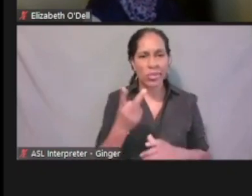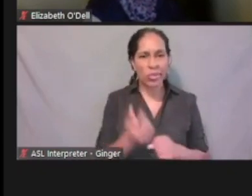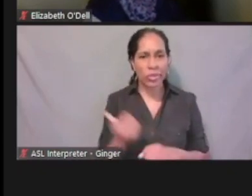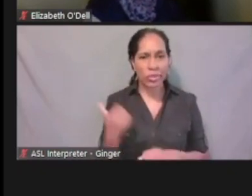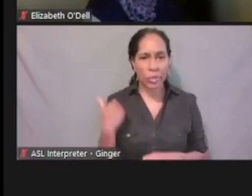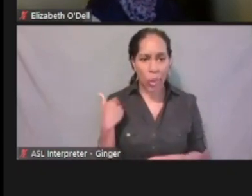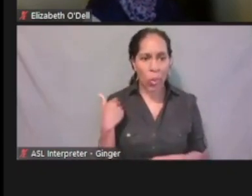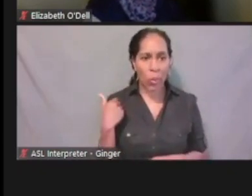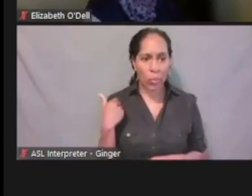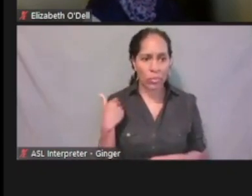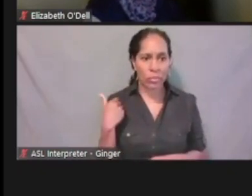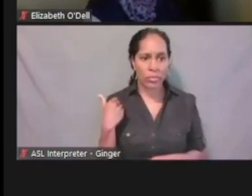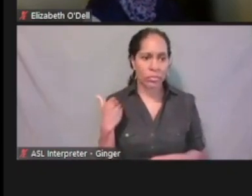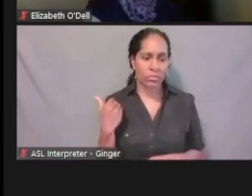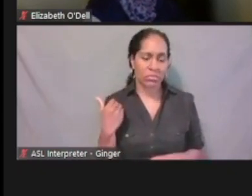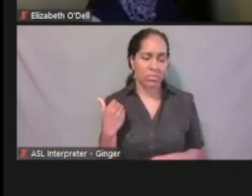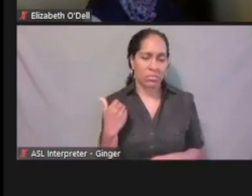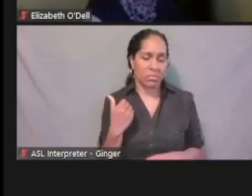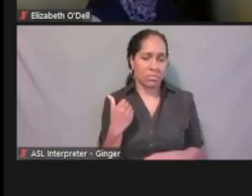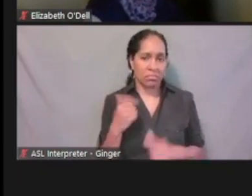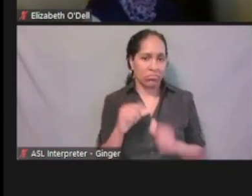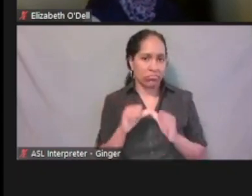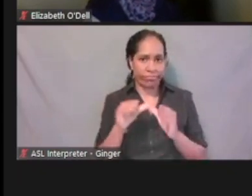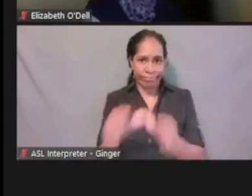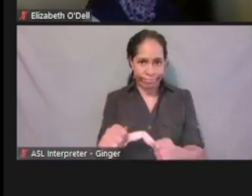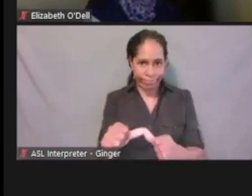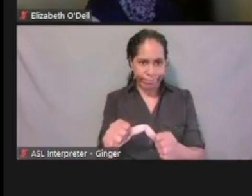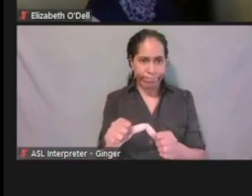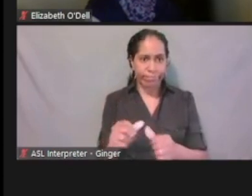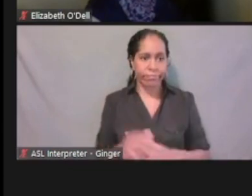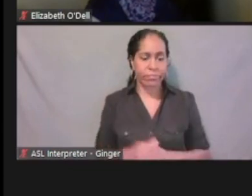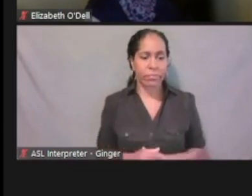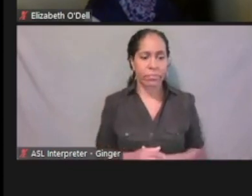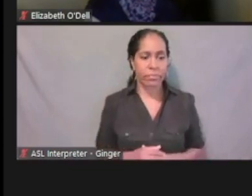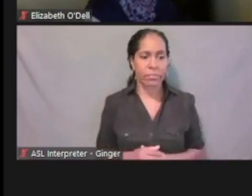it has not ended. And then the question, does she have any more income?